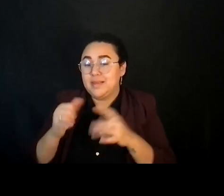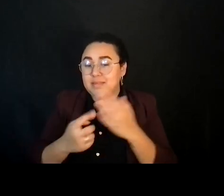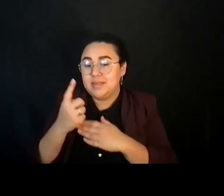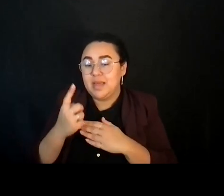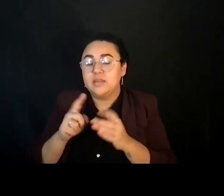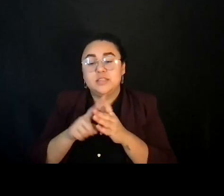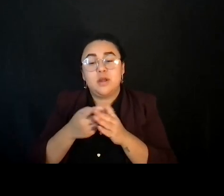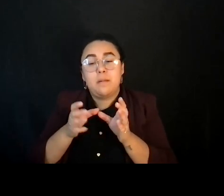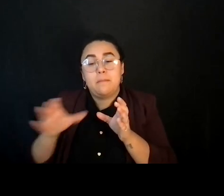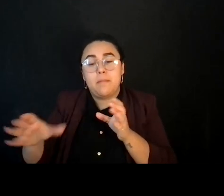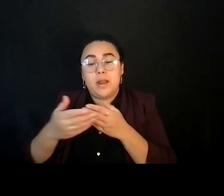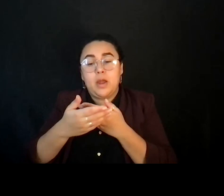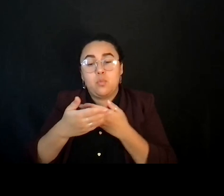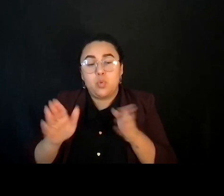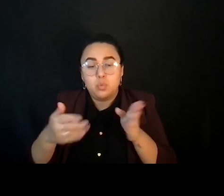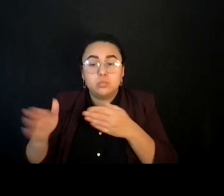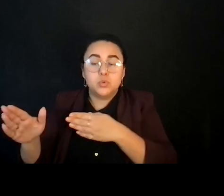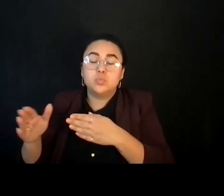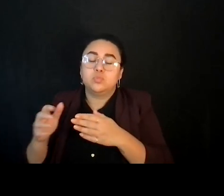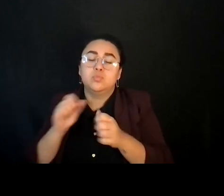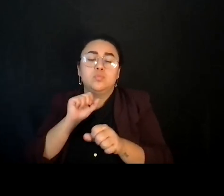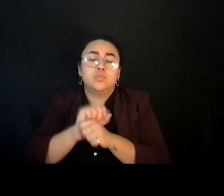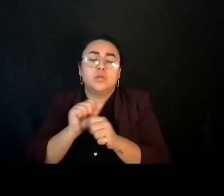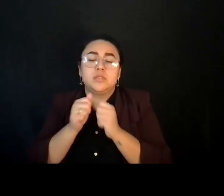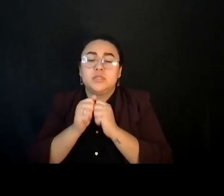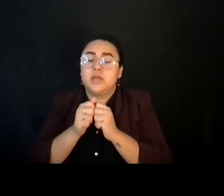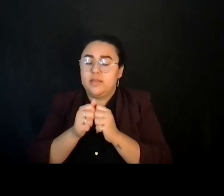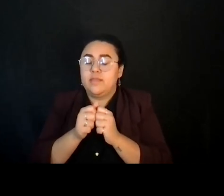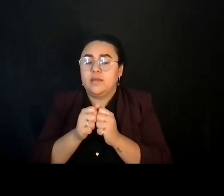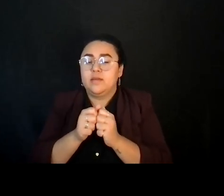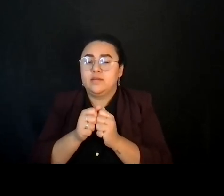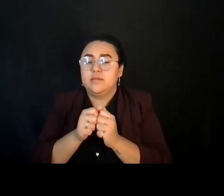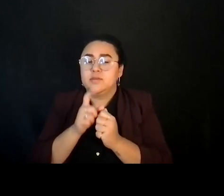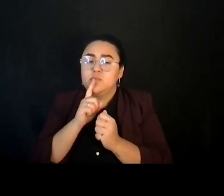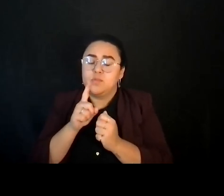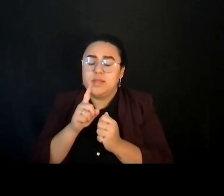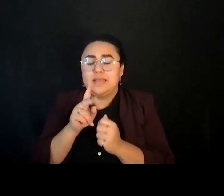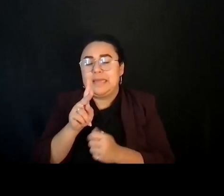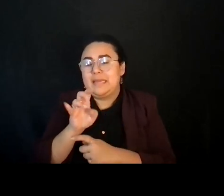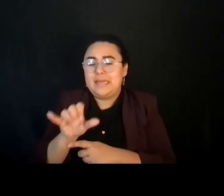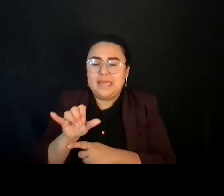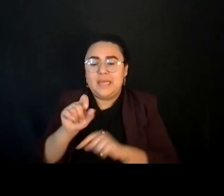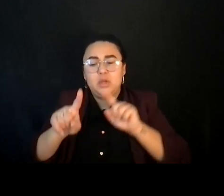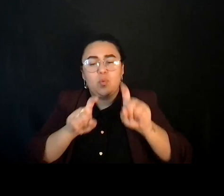a way to work collectively together to lift up some of the key questions that are still out there for everyone.